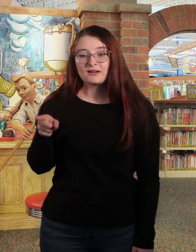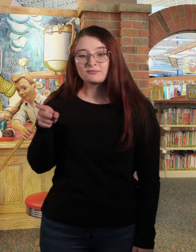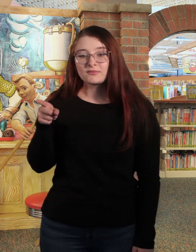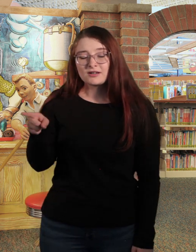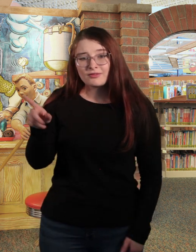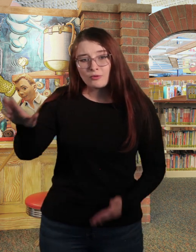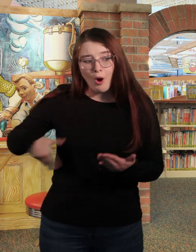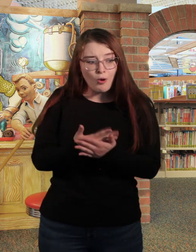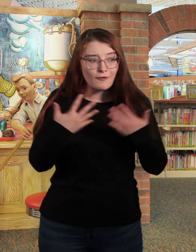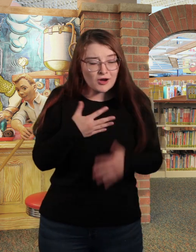And they were all afraid of her.